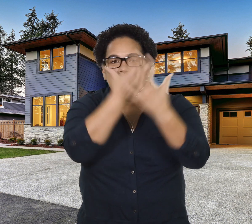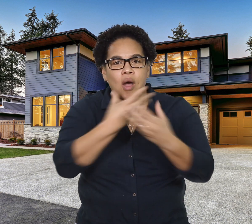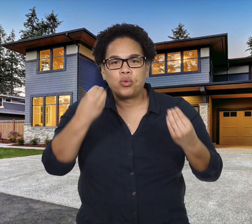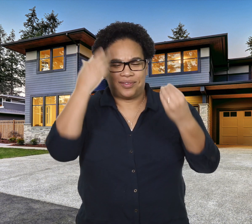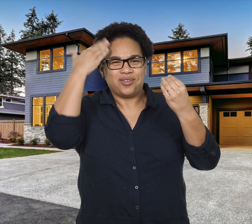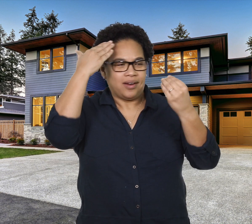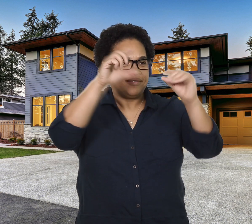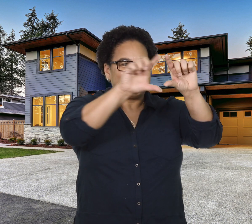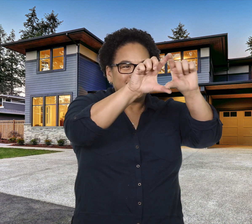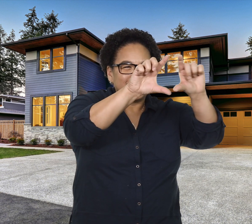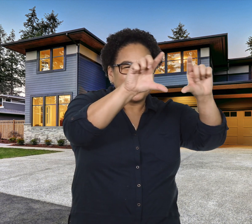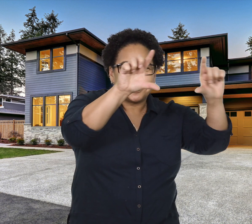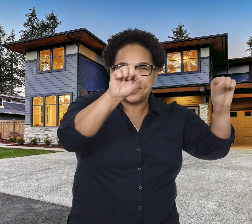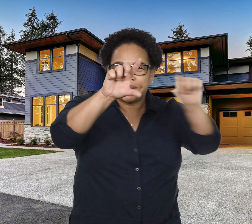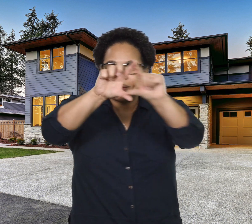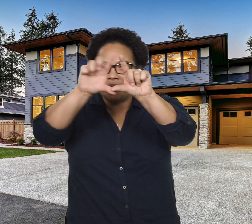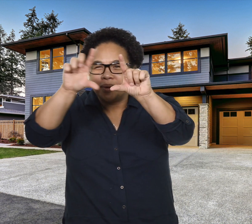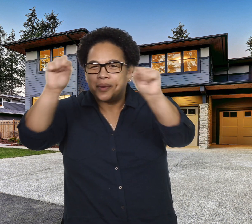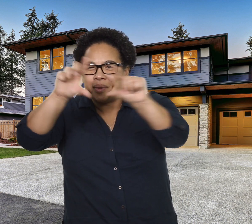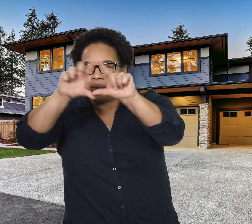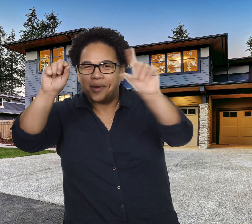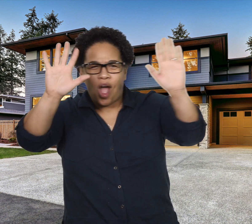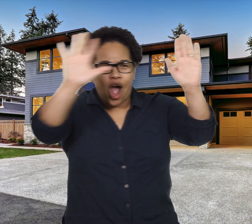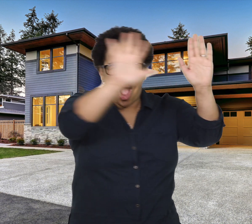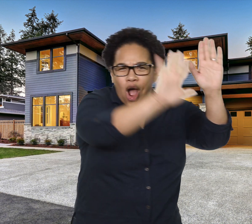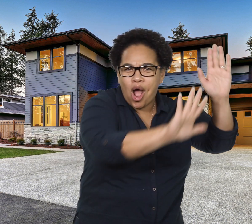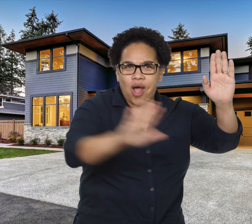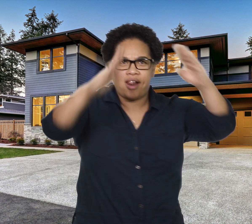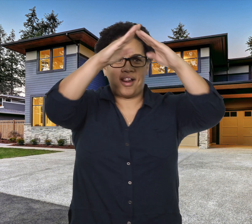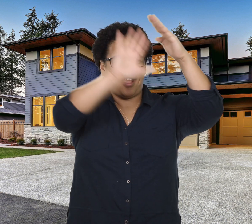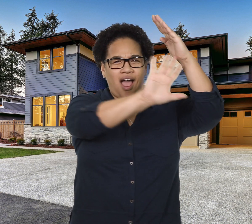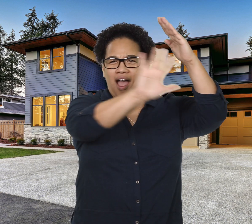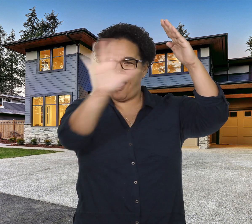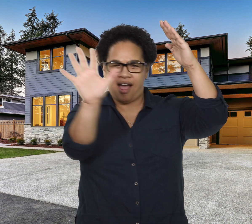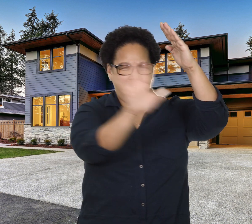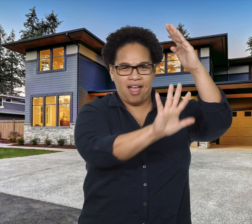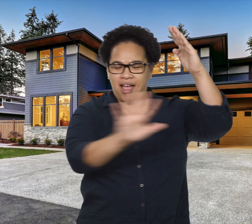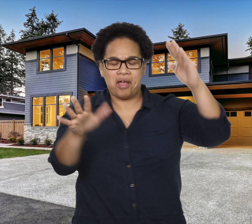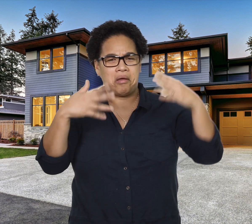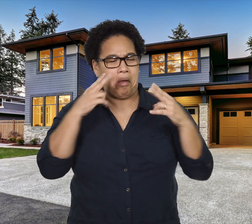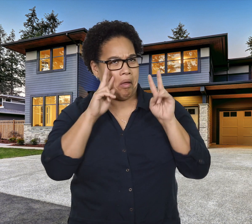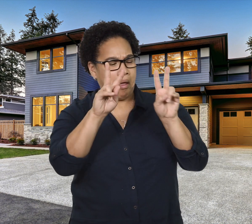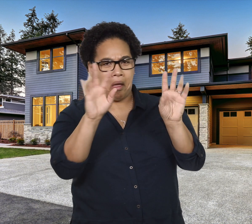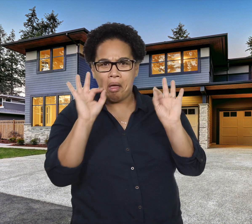beautiful brick exterior